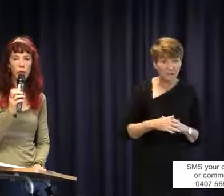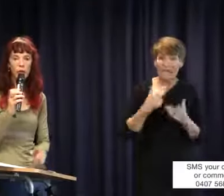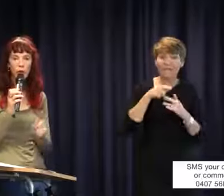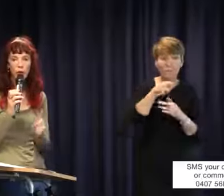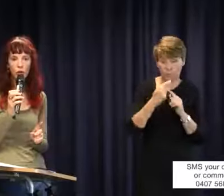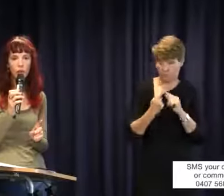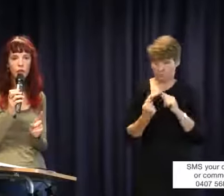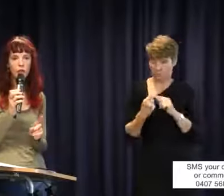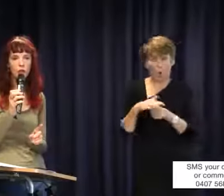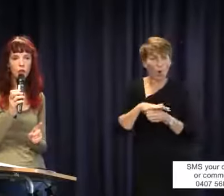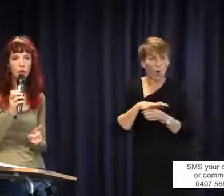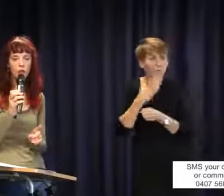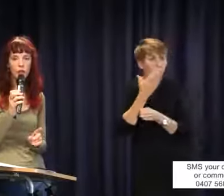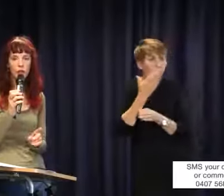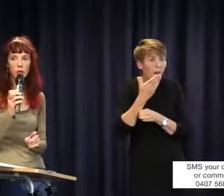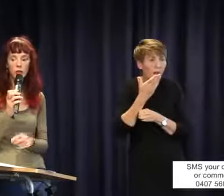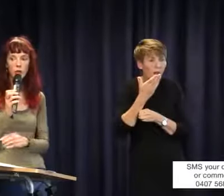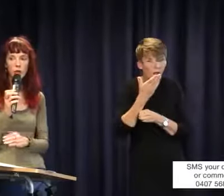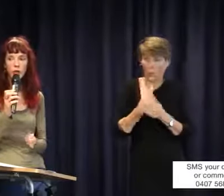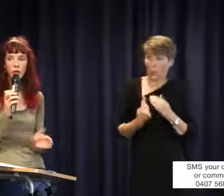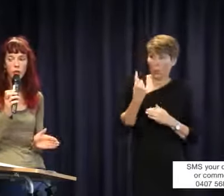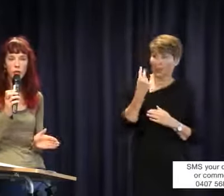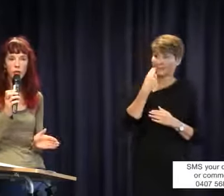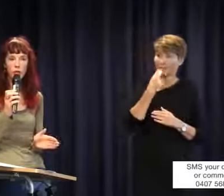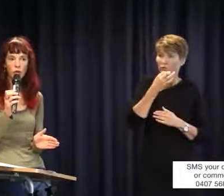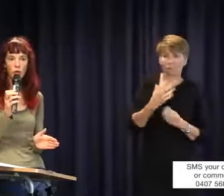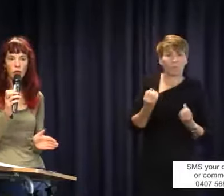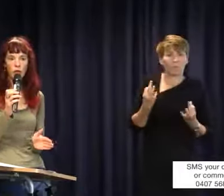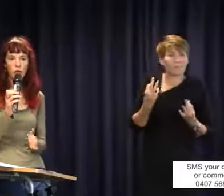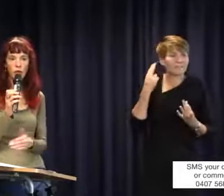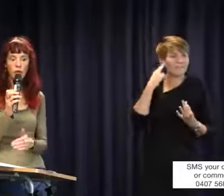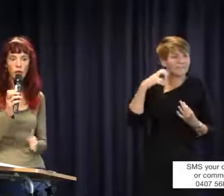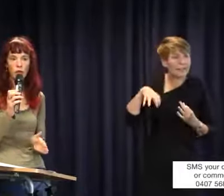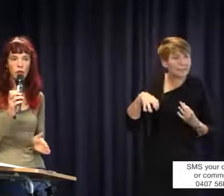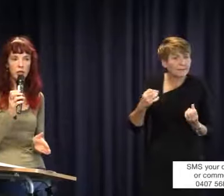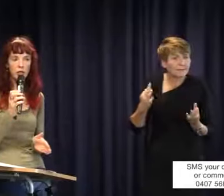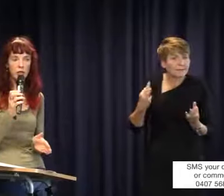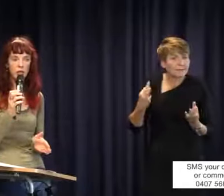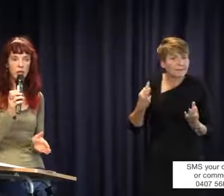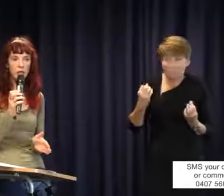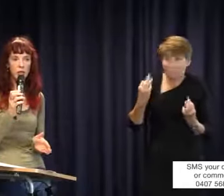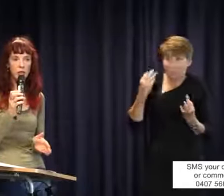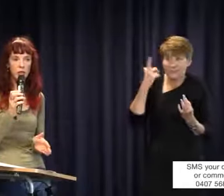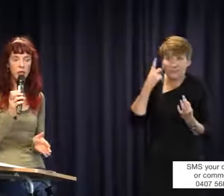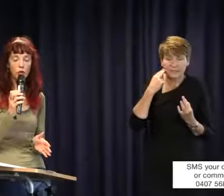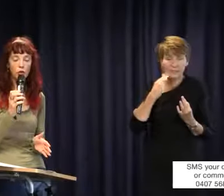they were the only deaf child there, there was no deaf unit at all, no expertise in terms